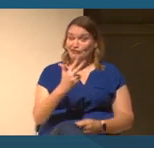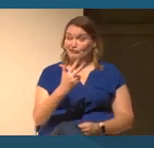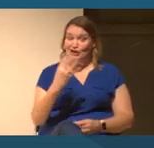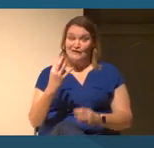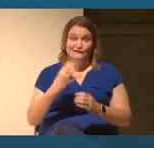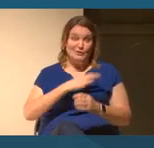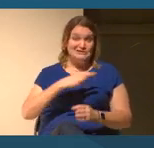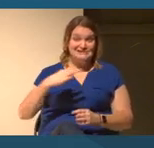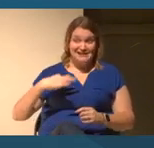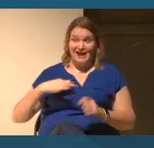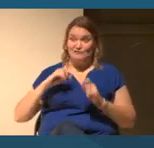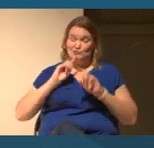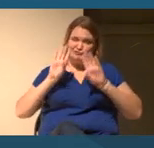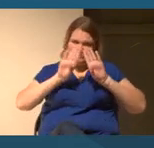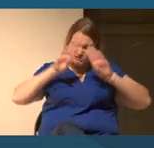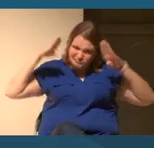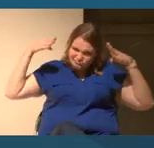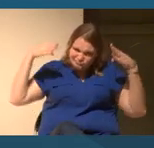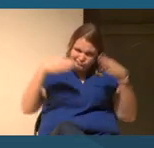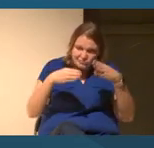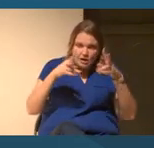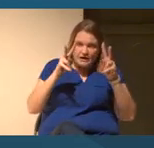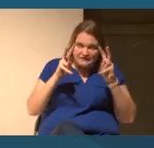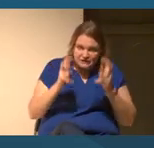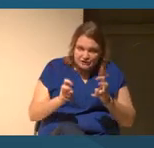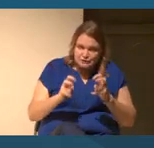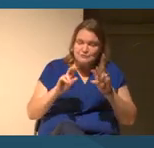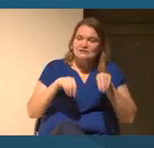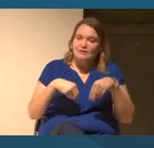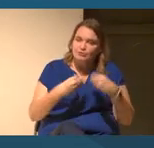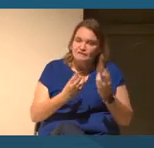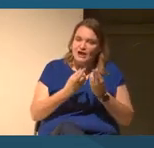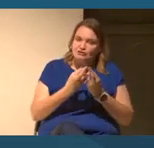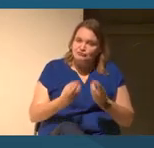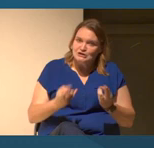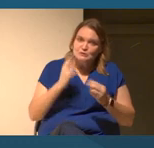of these issues and to also provide resources for their follow up.